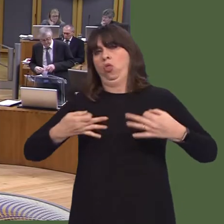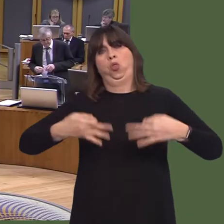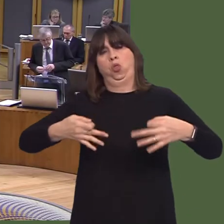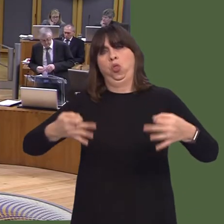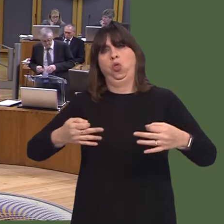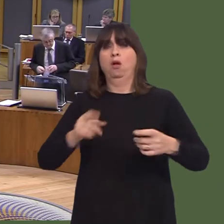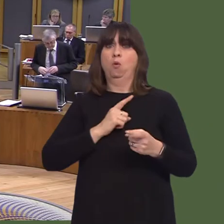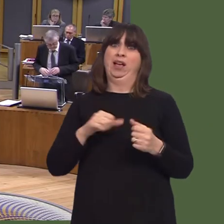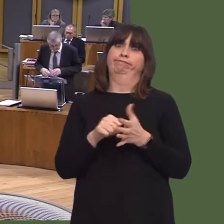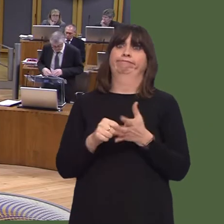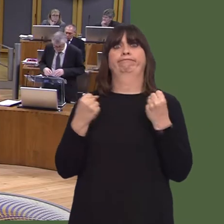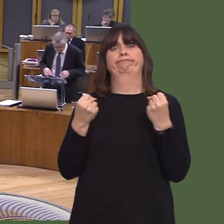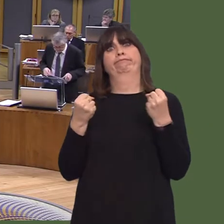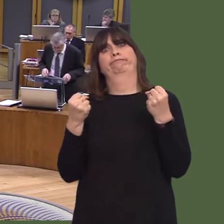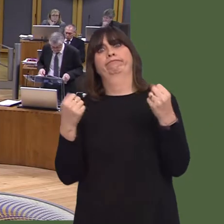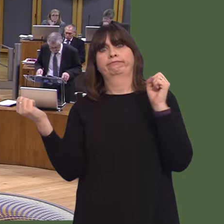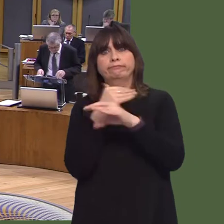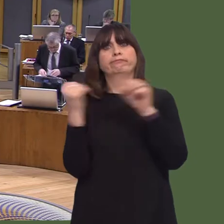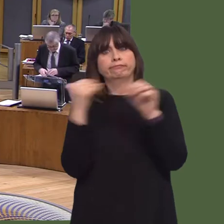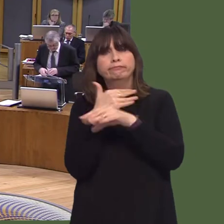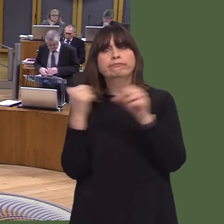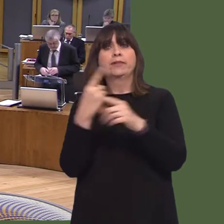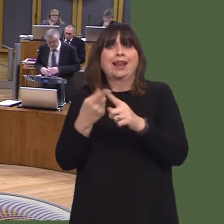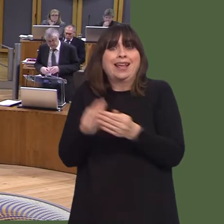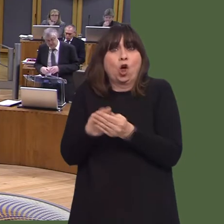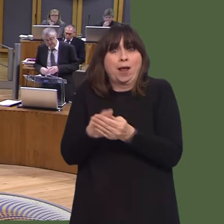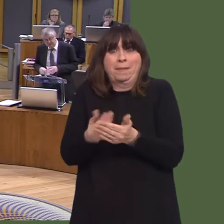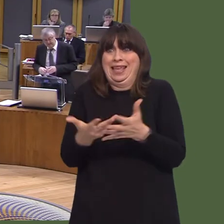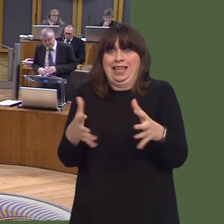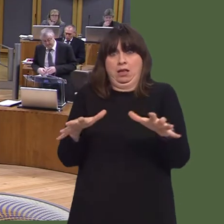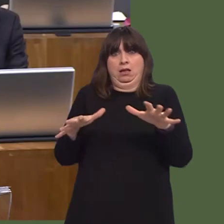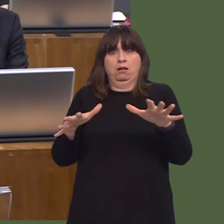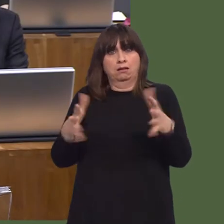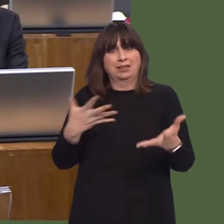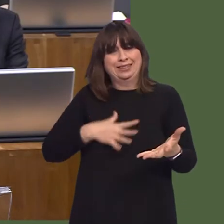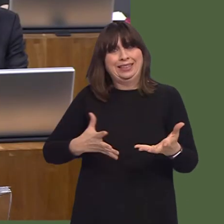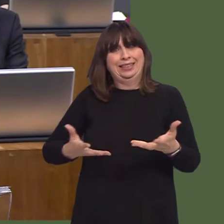but there is sufficient there for me to investigate, in my mind, and I will write to the leader